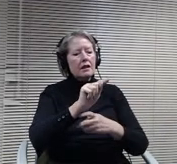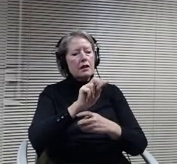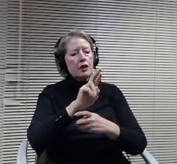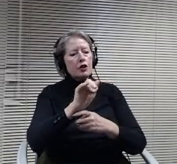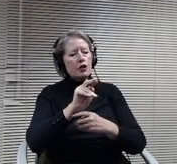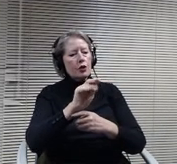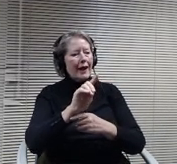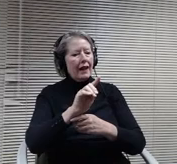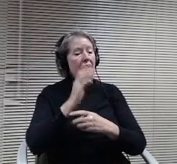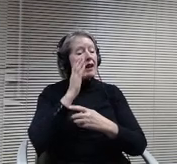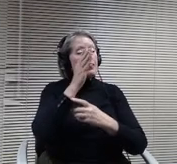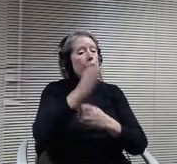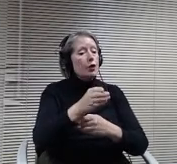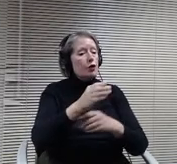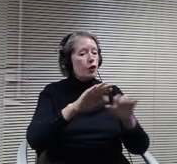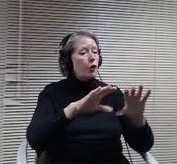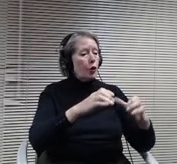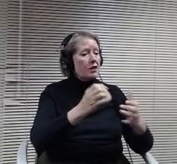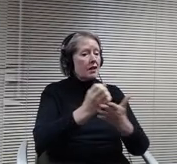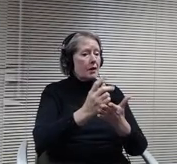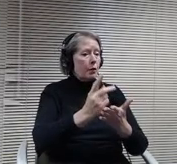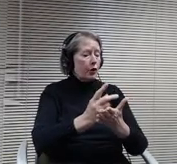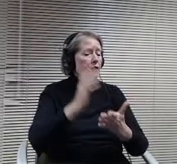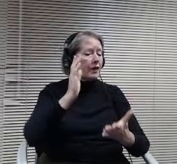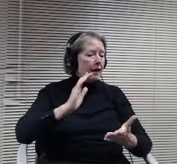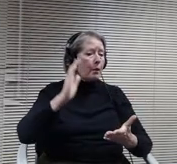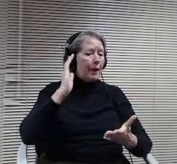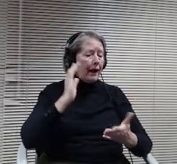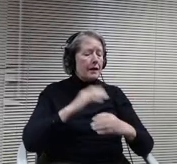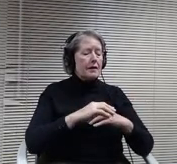Think I just want to start by just reminding how we've for the